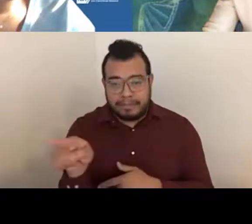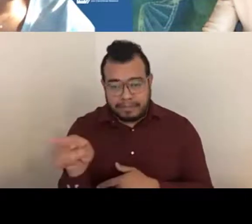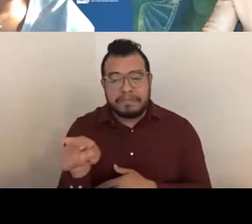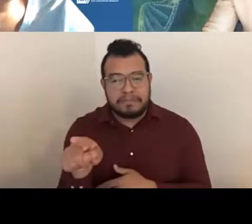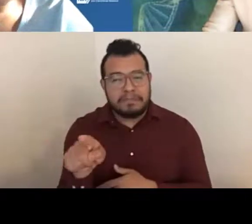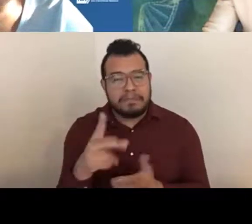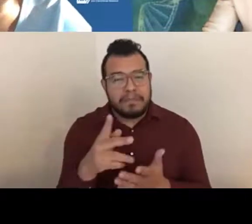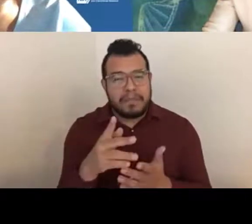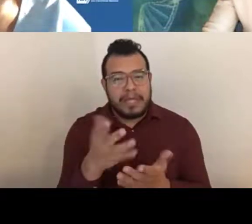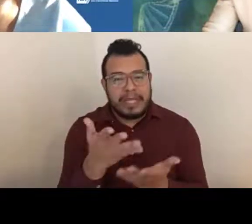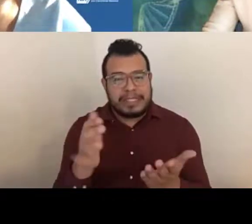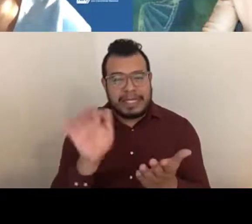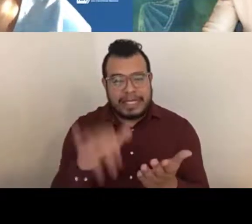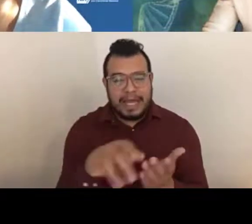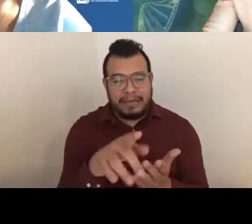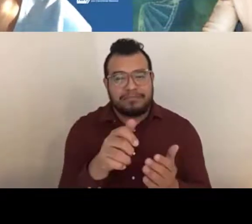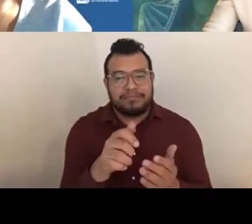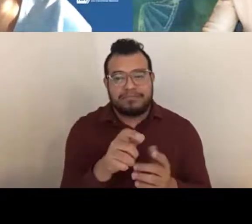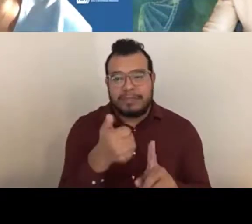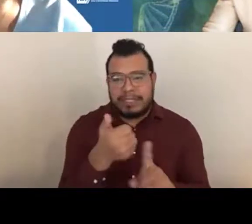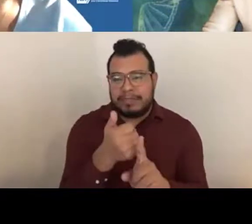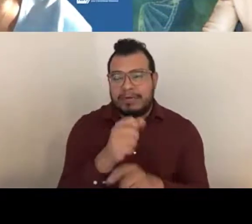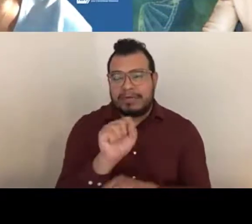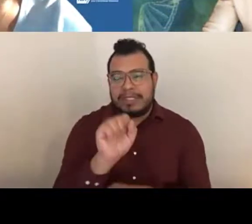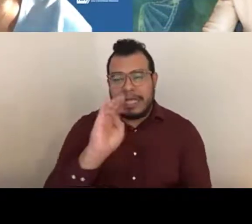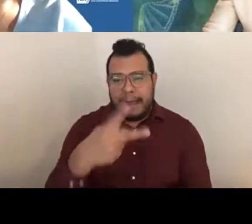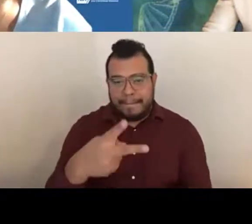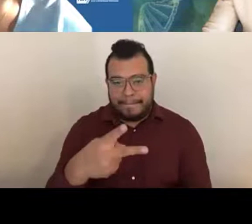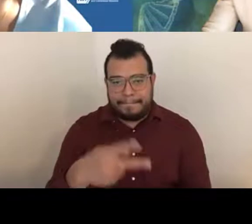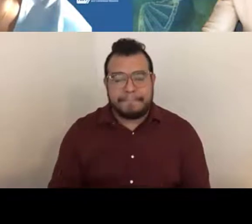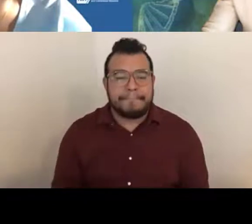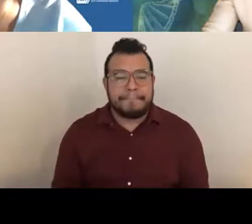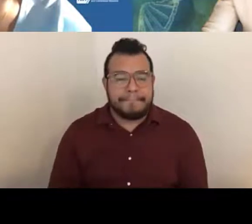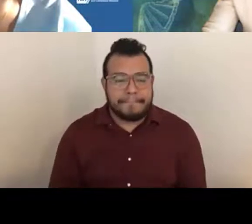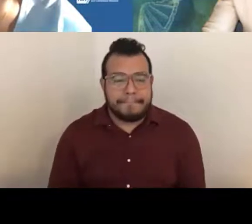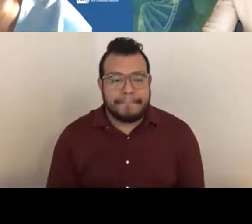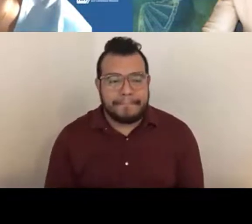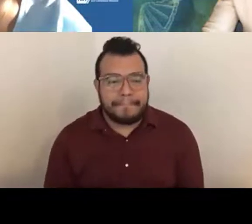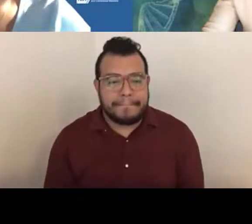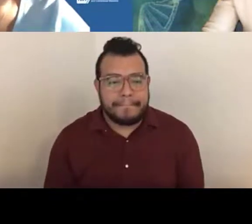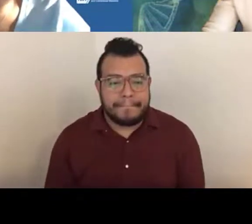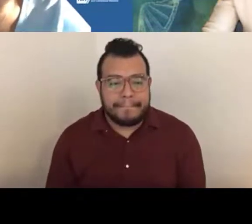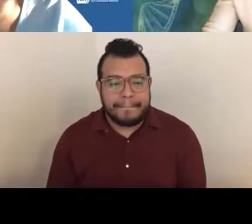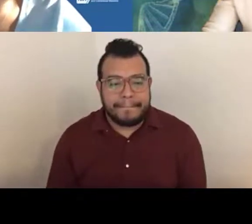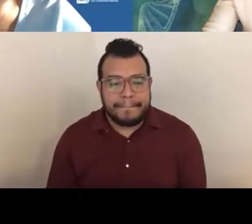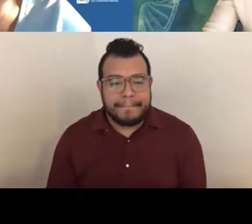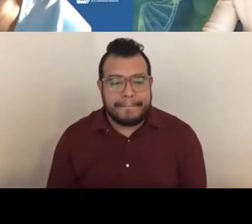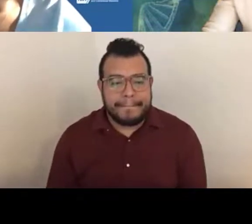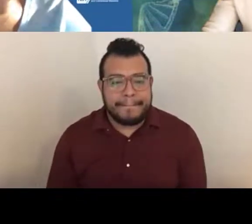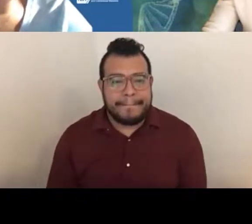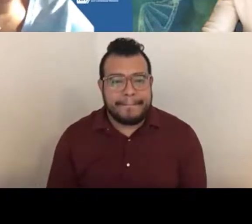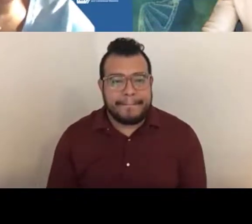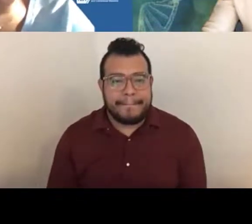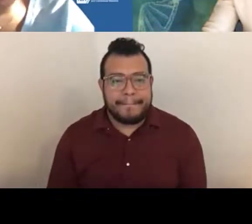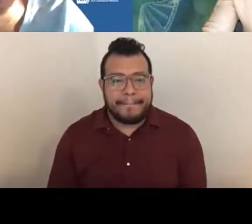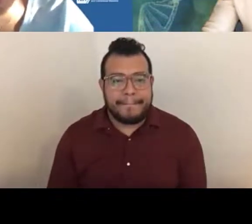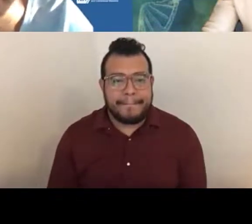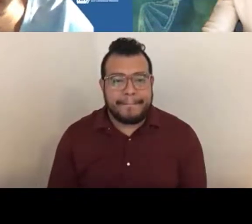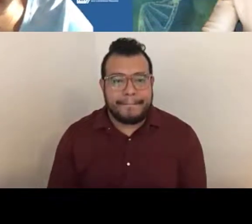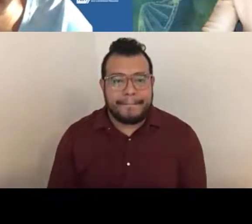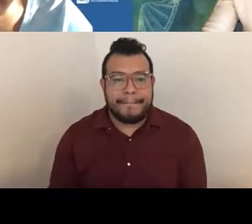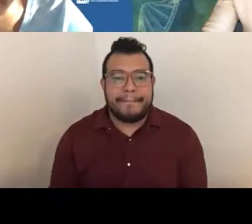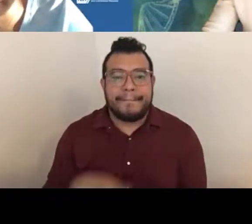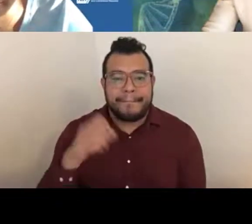So, okay we'll keep asking the questions.